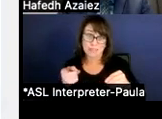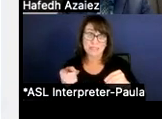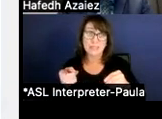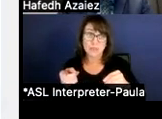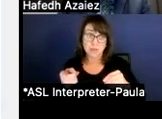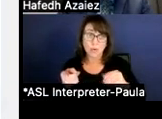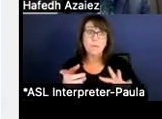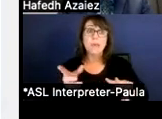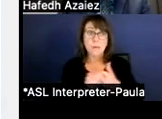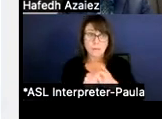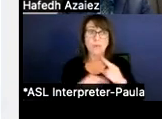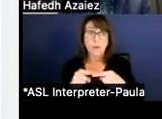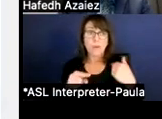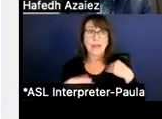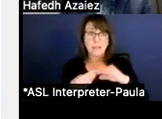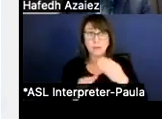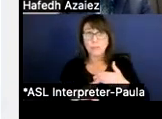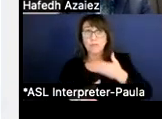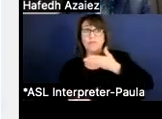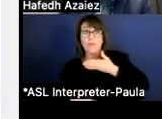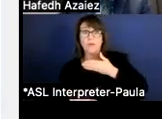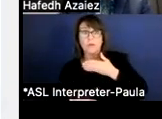for when we had the numbers prior to the House releasing their budget.